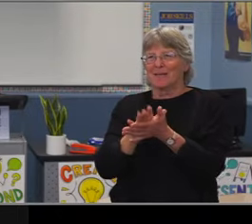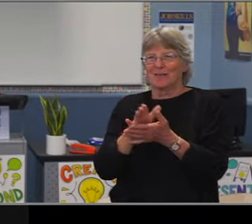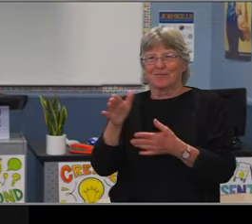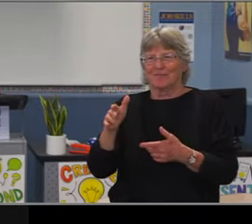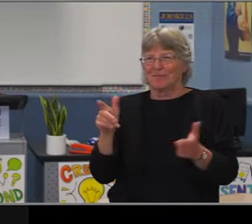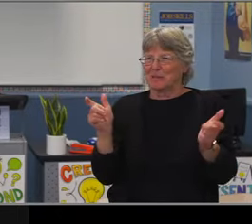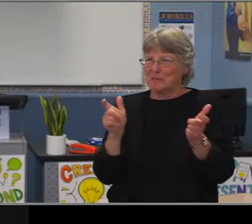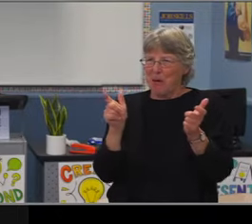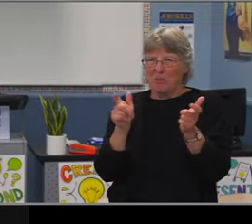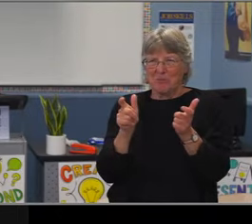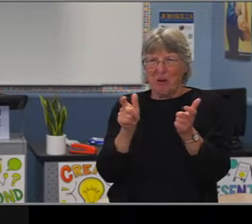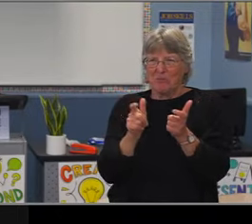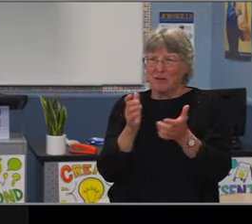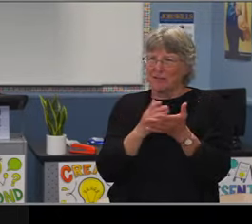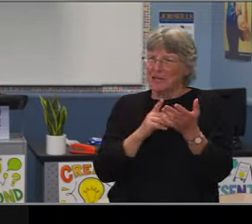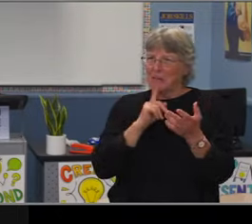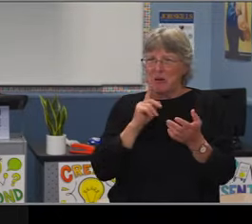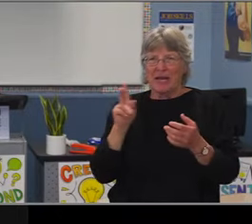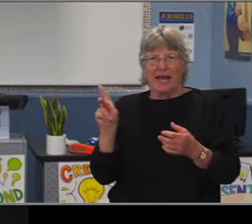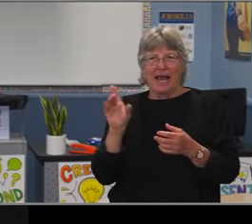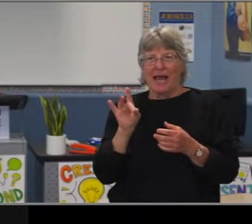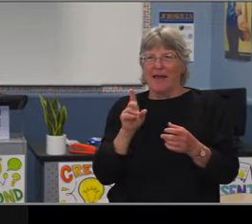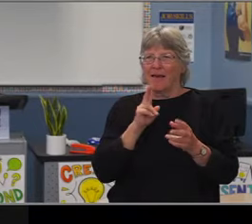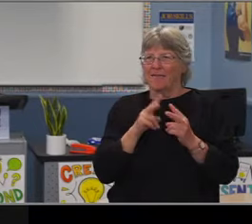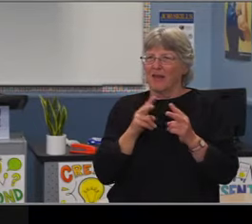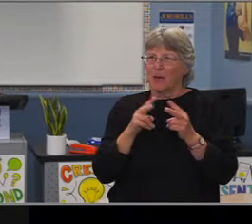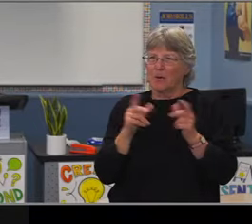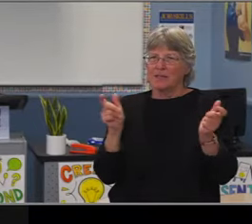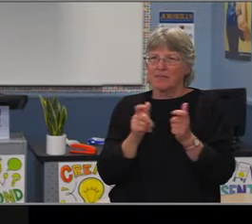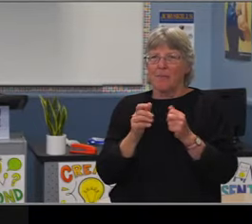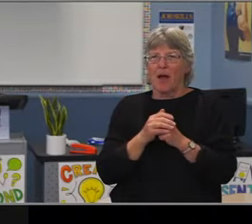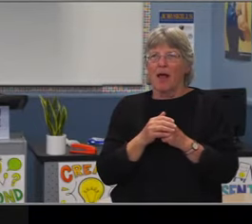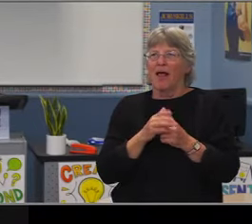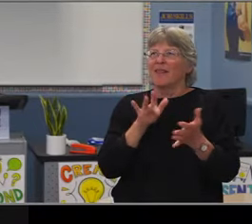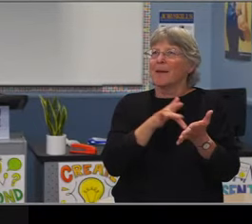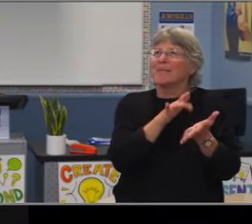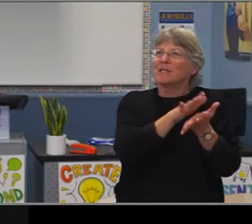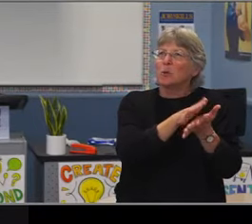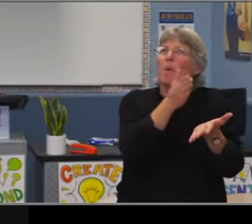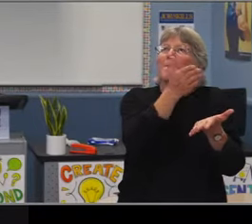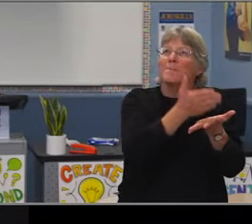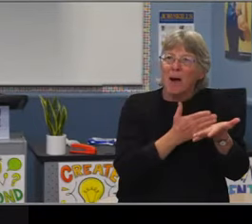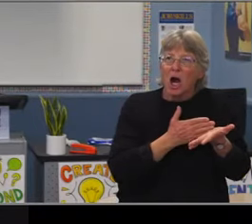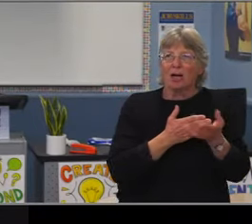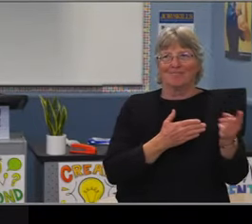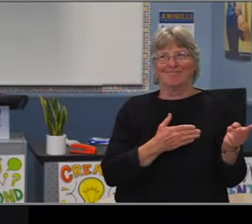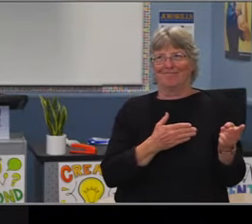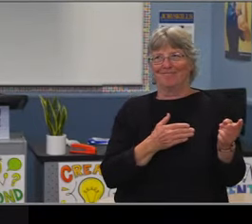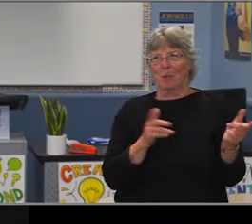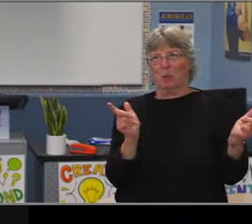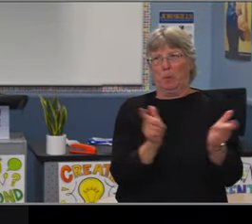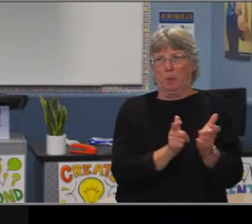75% of their fifth grade. Now with that said, roughly all the students from Powell